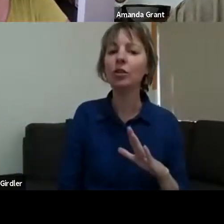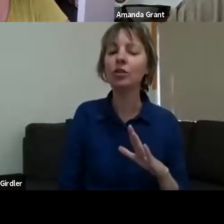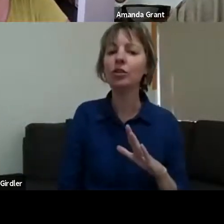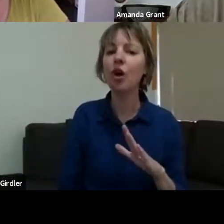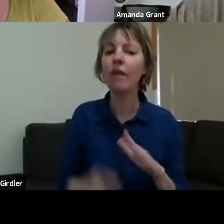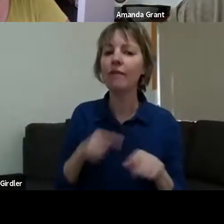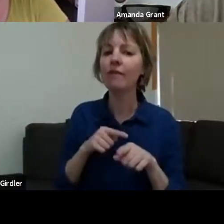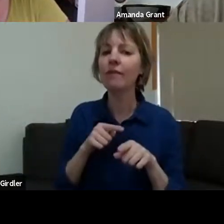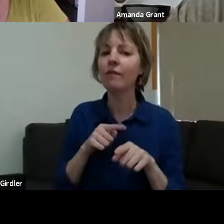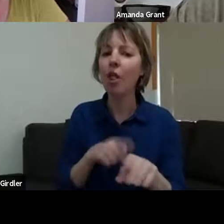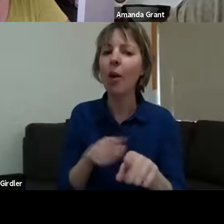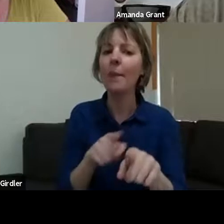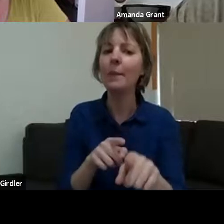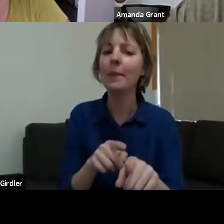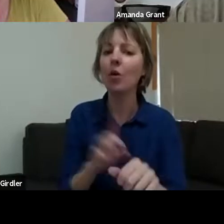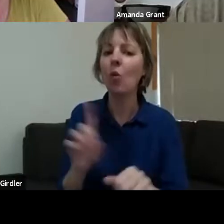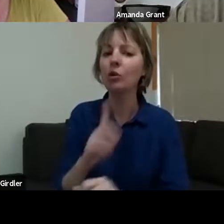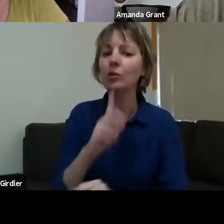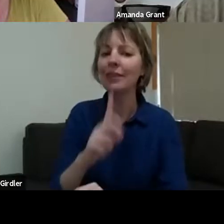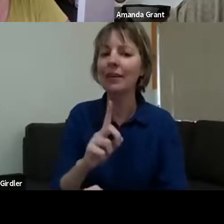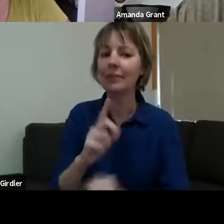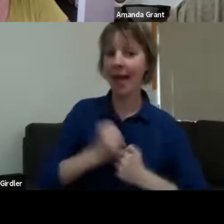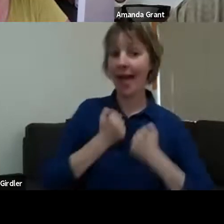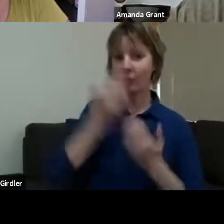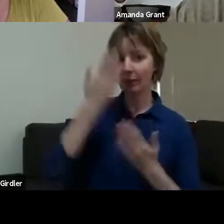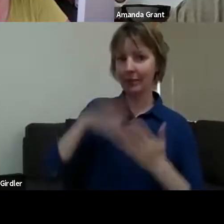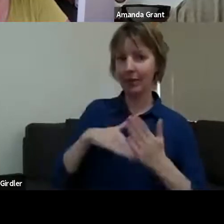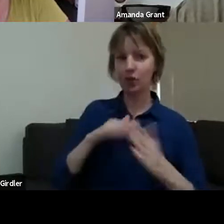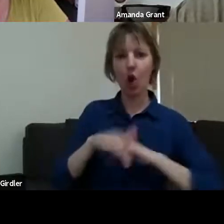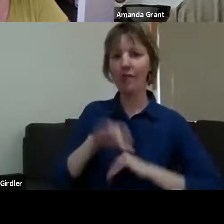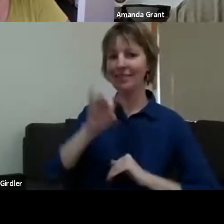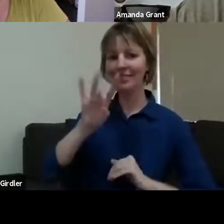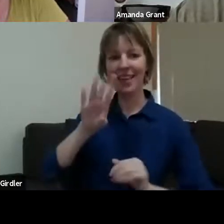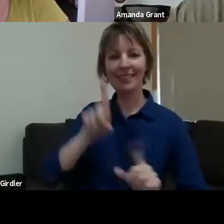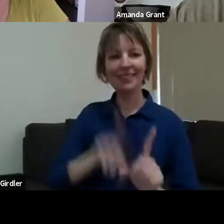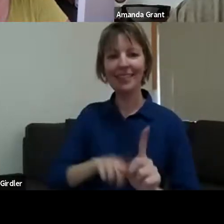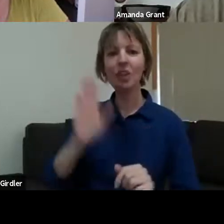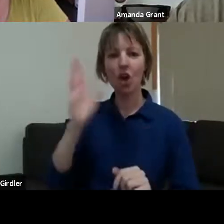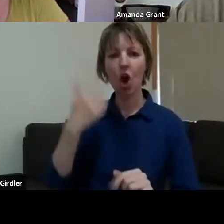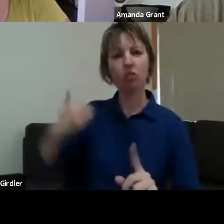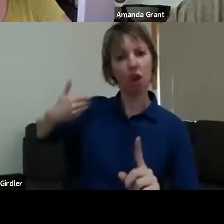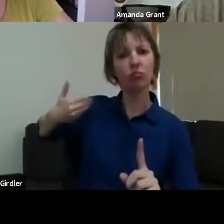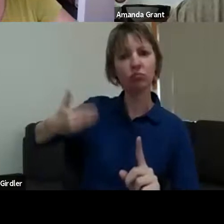10 years ago, and we've learnt a lot in the space in between. Early on, people would be distinguishing whether they were, you know,